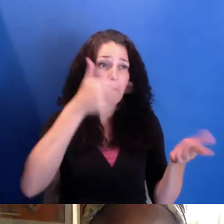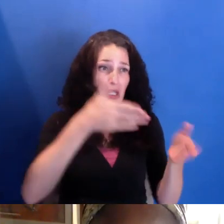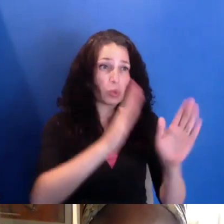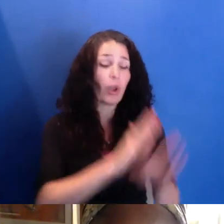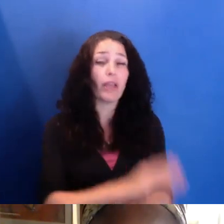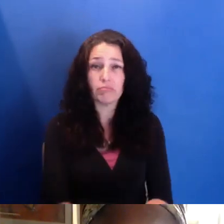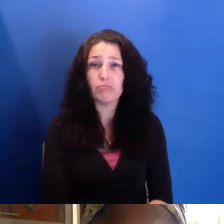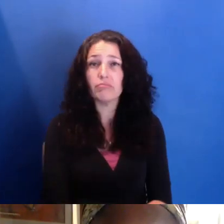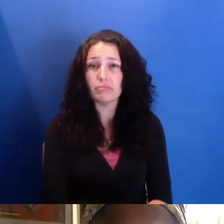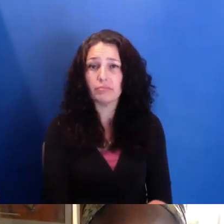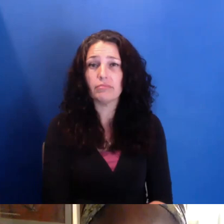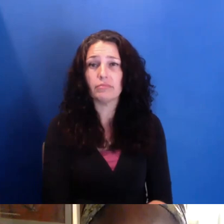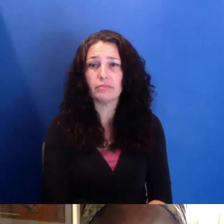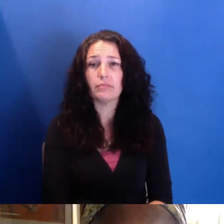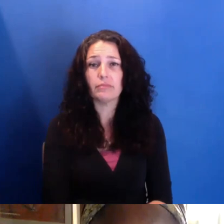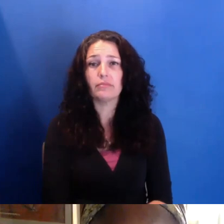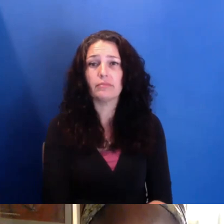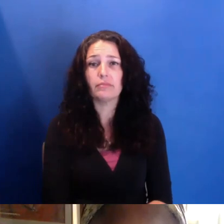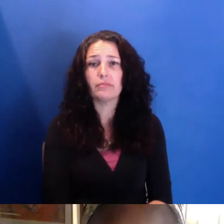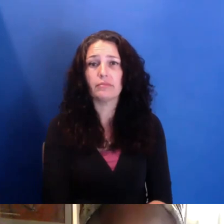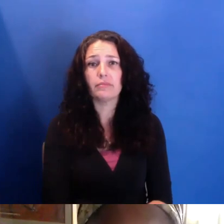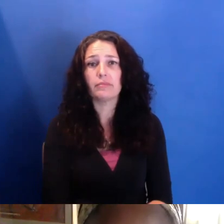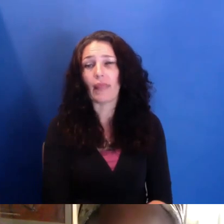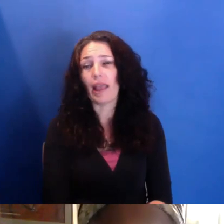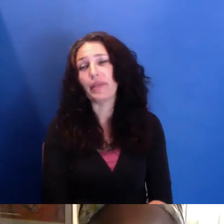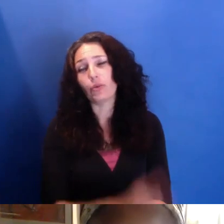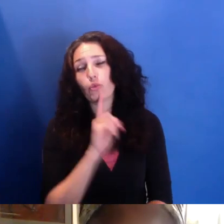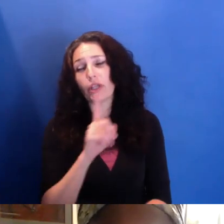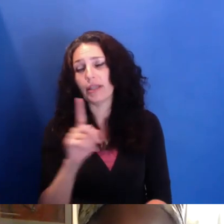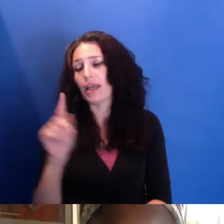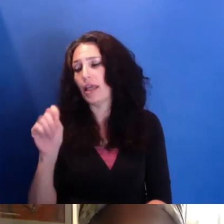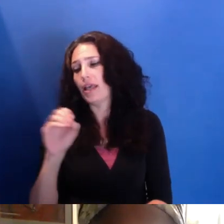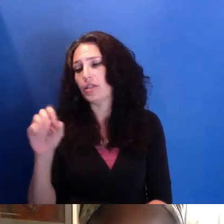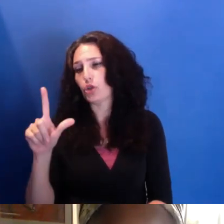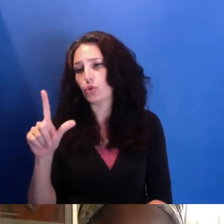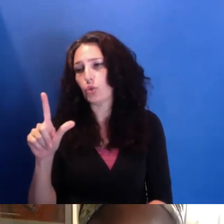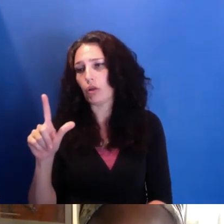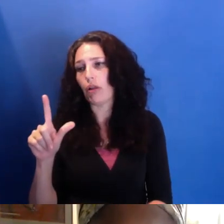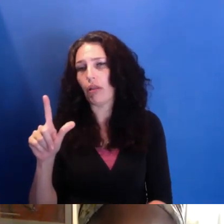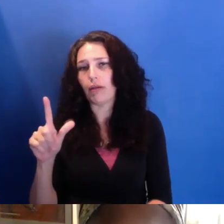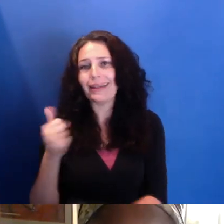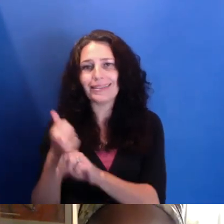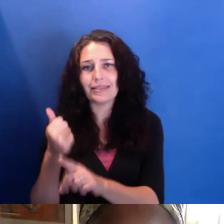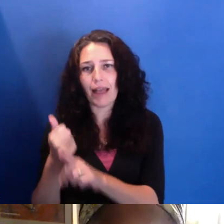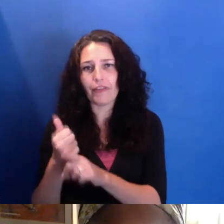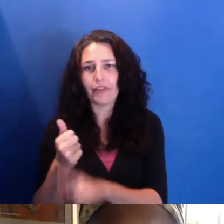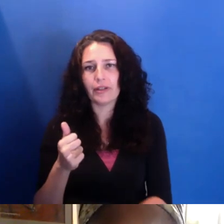it's just one-- it's a tool, film. And-- but now the other side is I really--